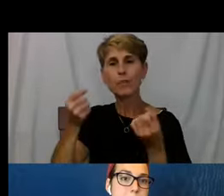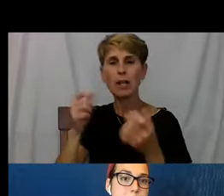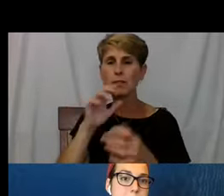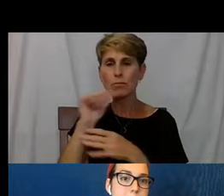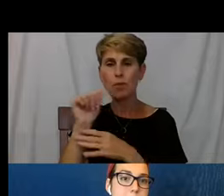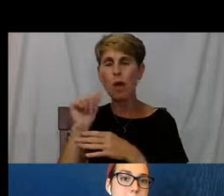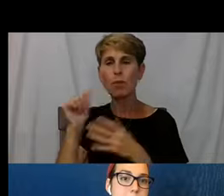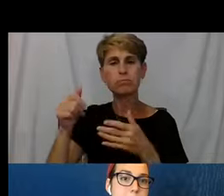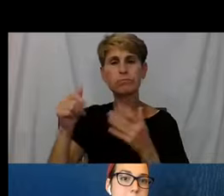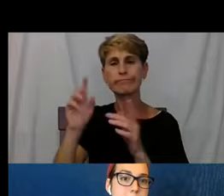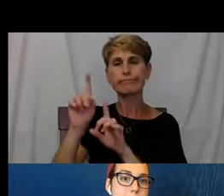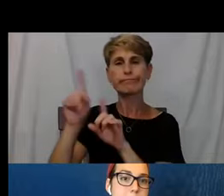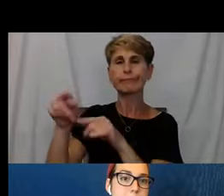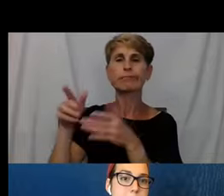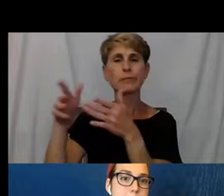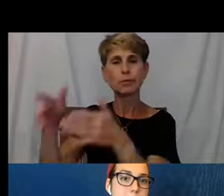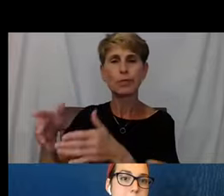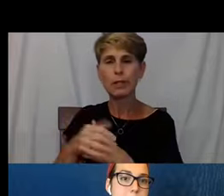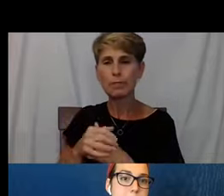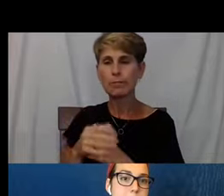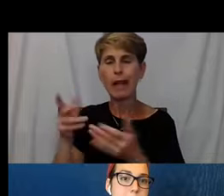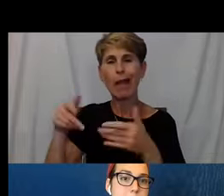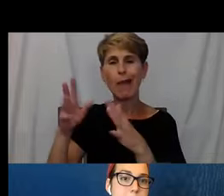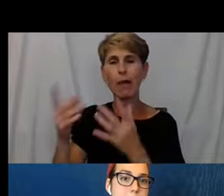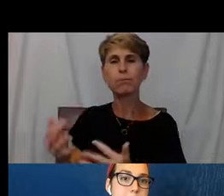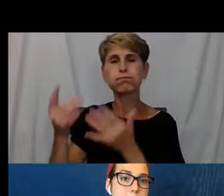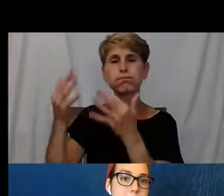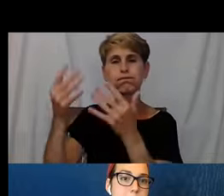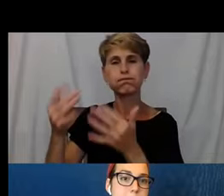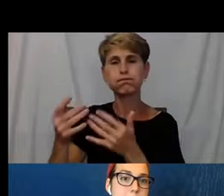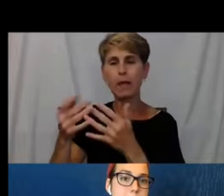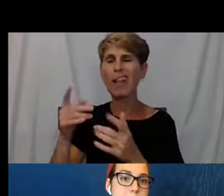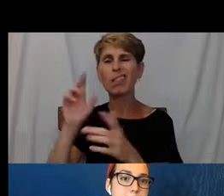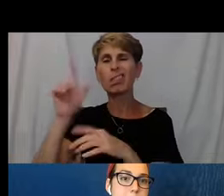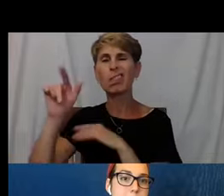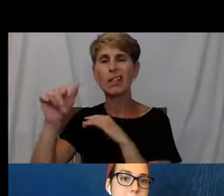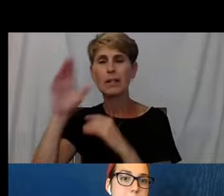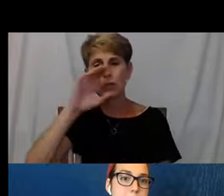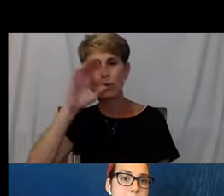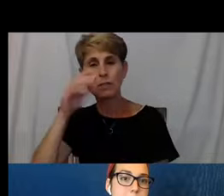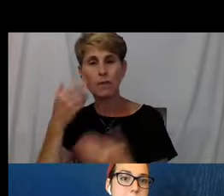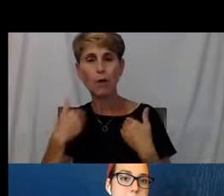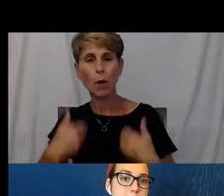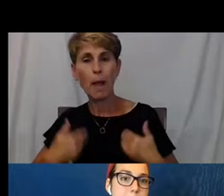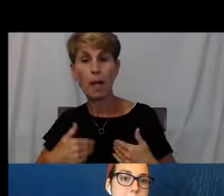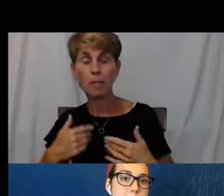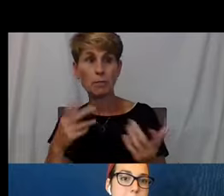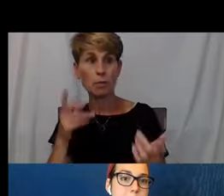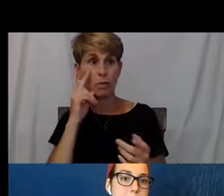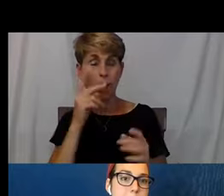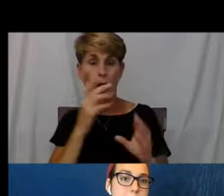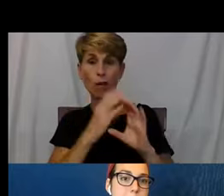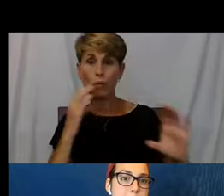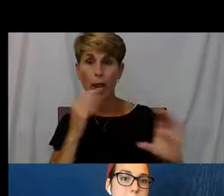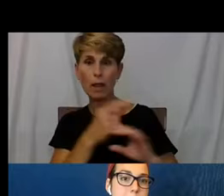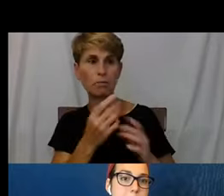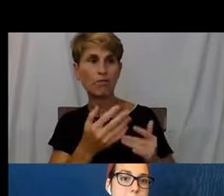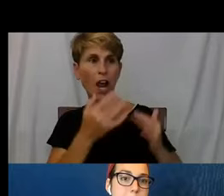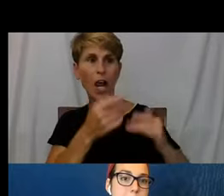then they'll come look for bodies. So I put fires out. And one time there was a dog inside a trailer that caught fire and there was no water, there was none of that.